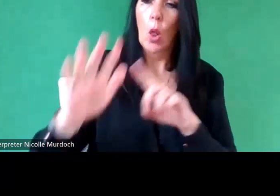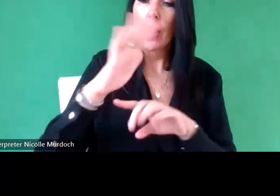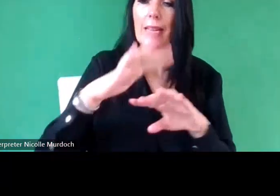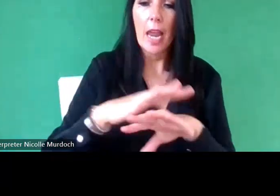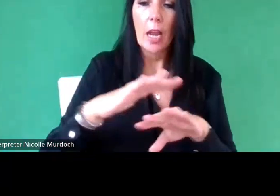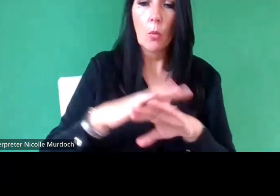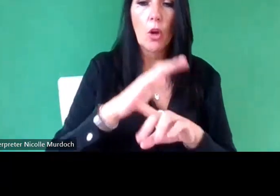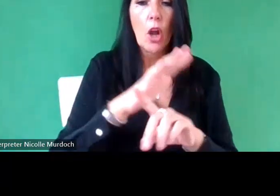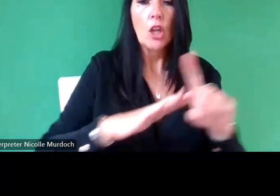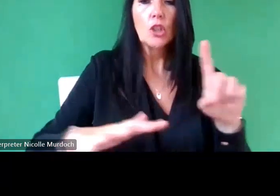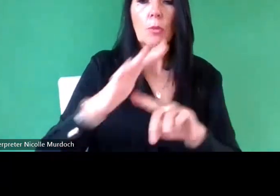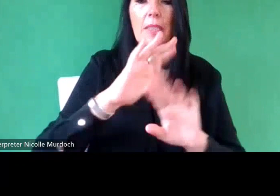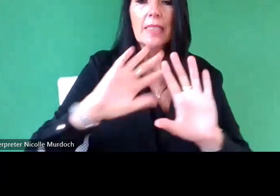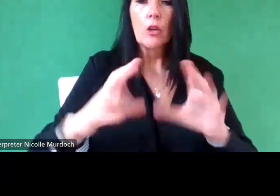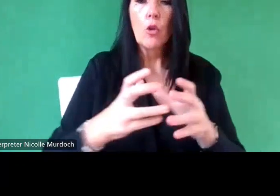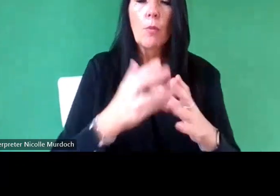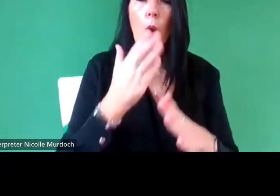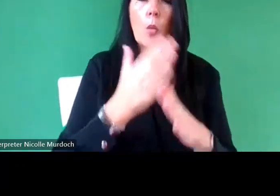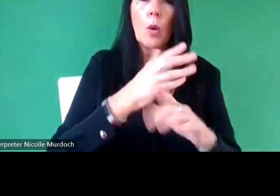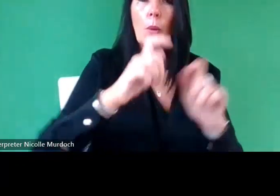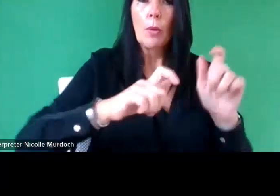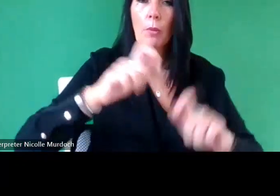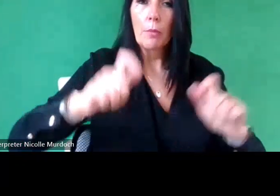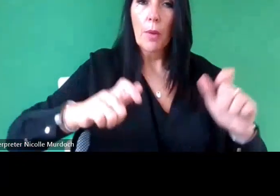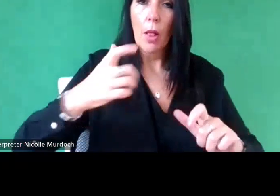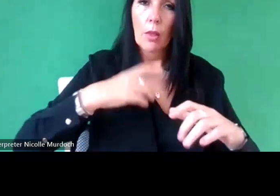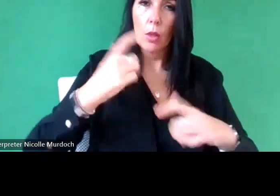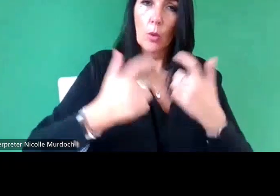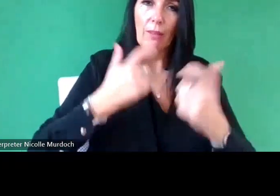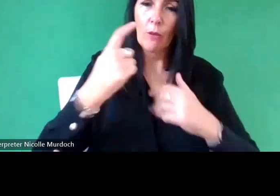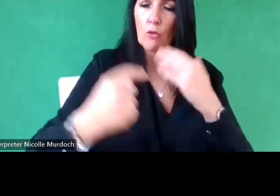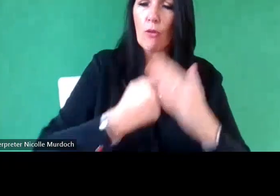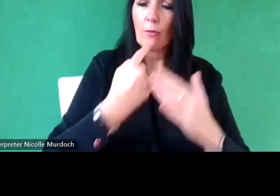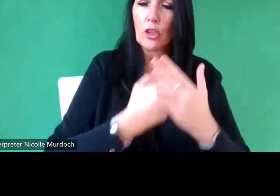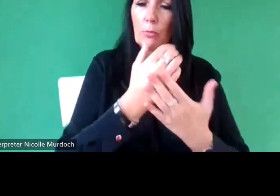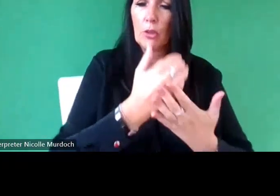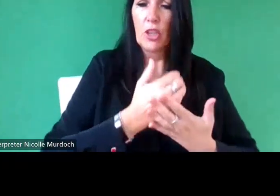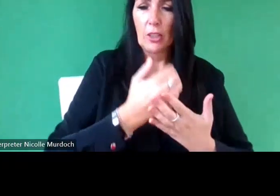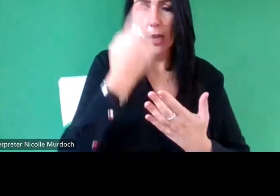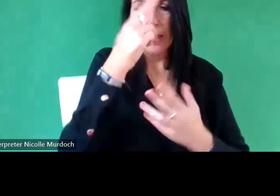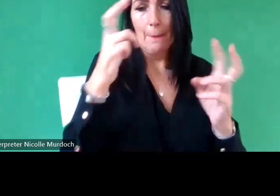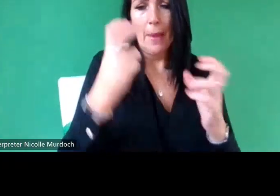groups working with people seeking Refugee protection it's called new Scots connect and